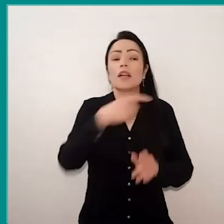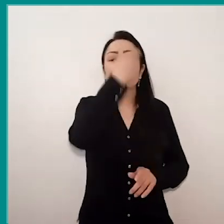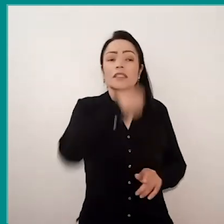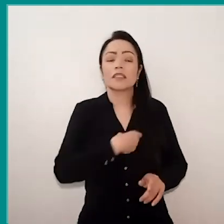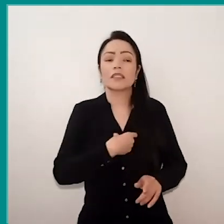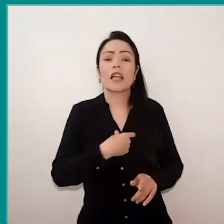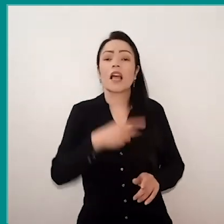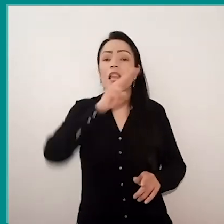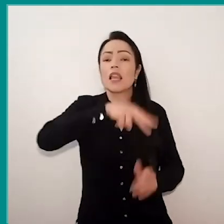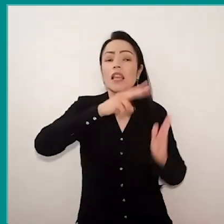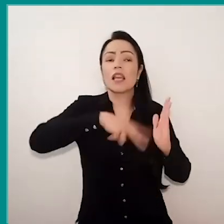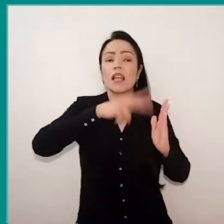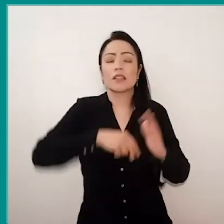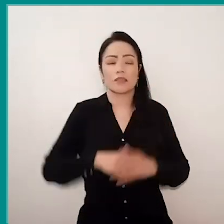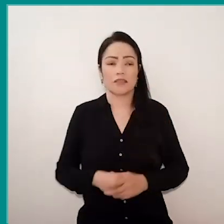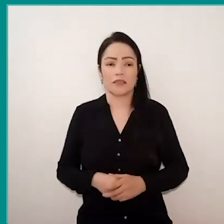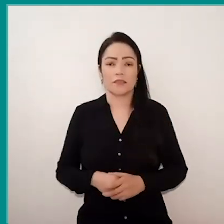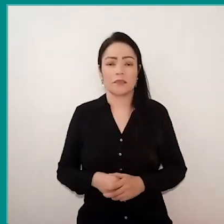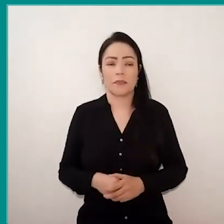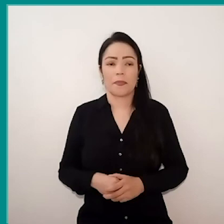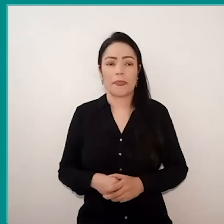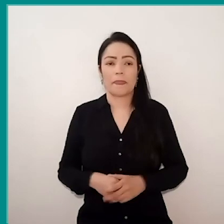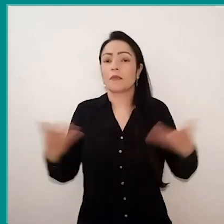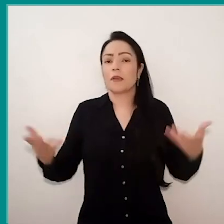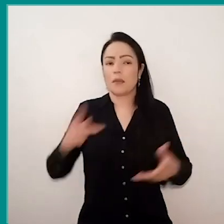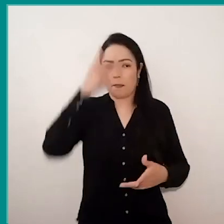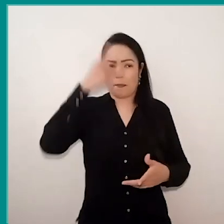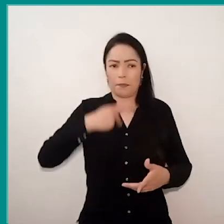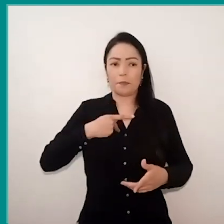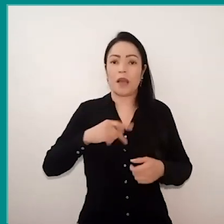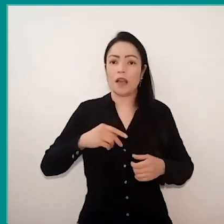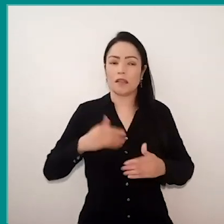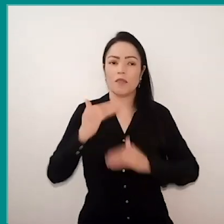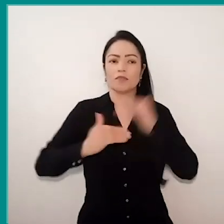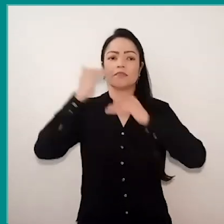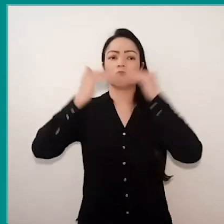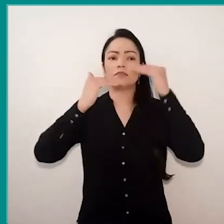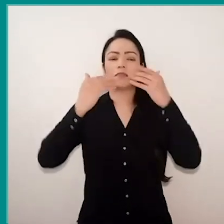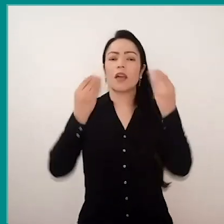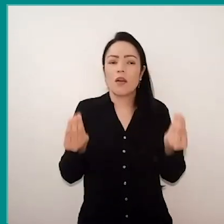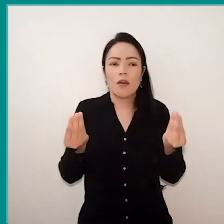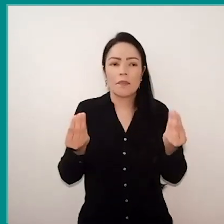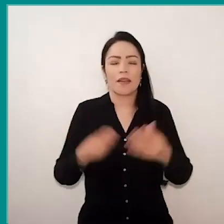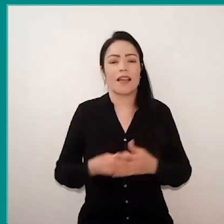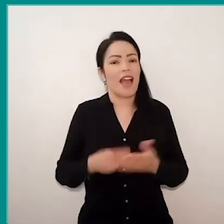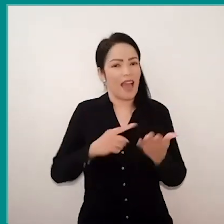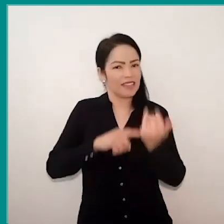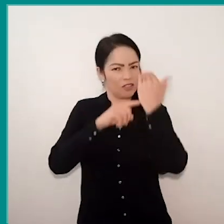What identity is they self-constituting? So the problem is not the technology, but rethinking it